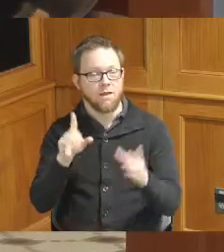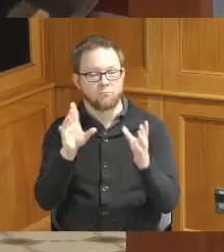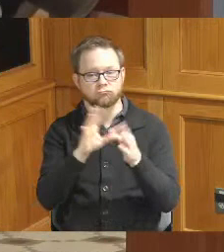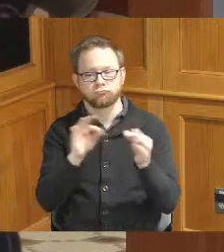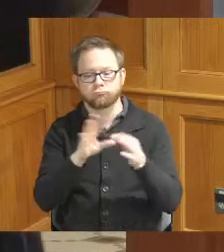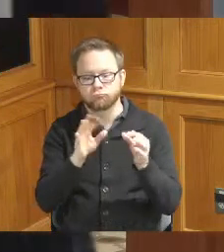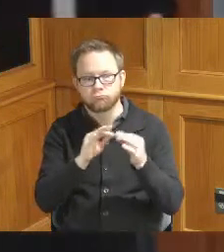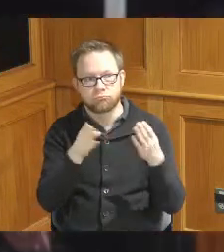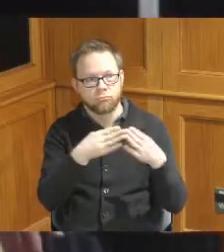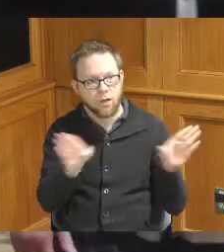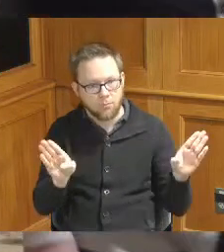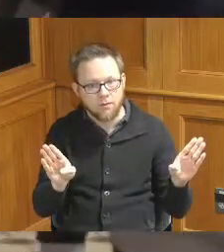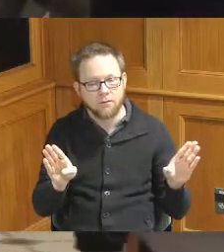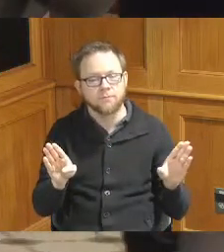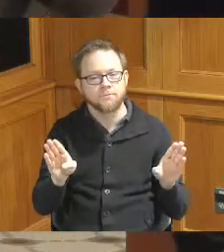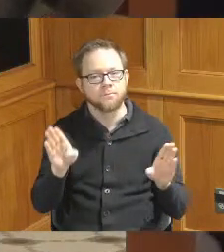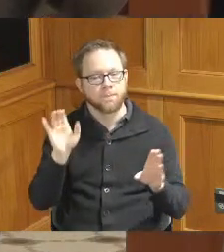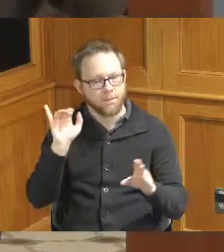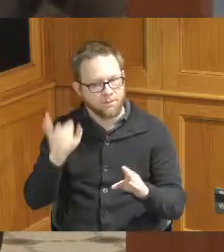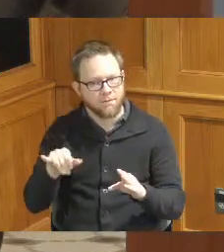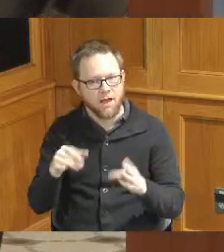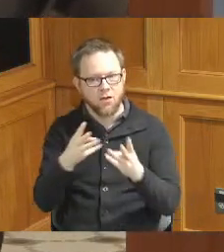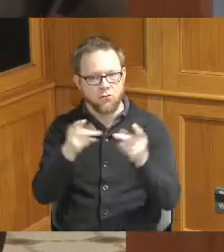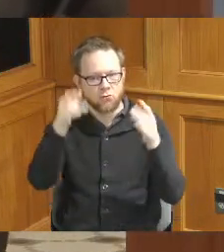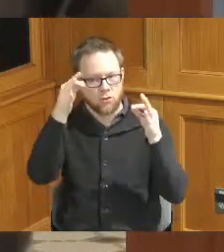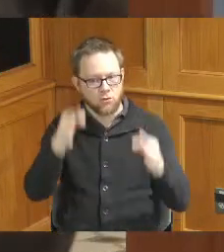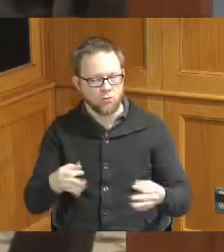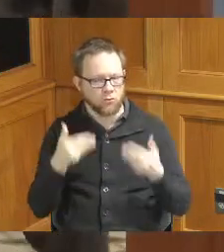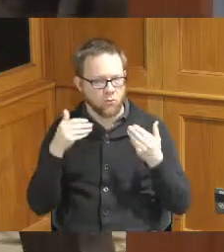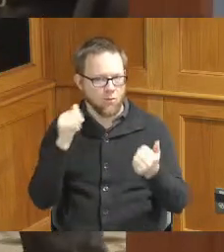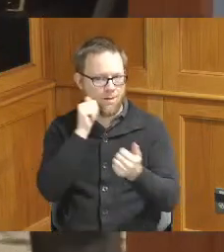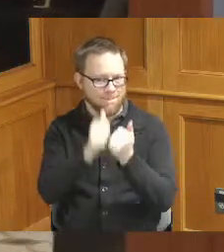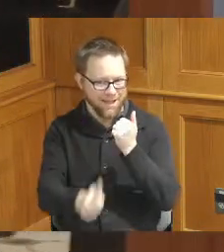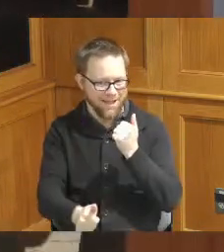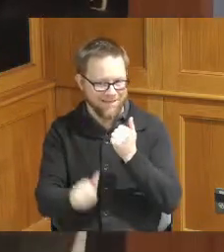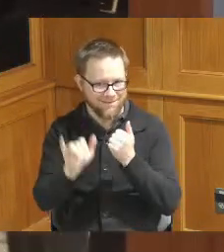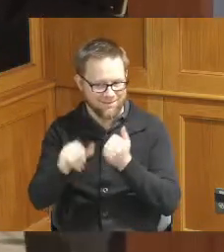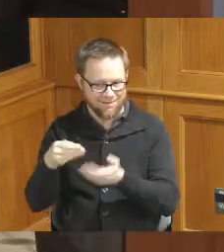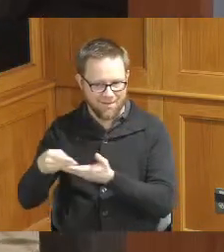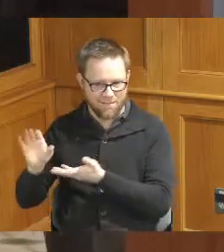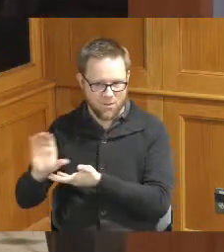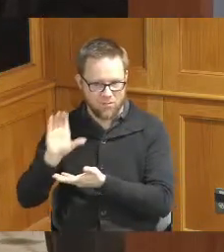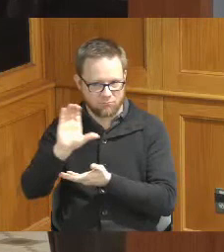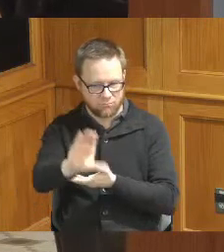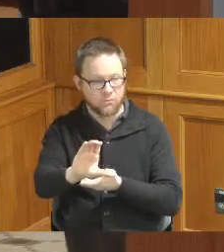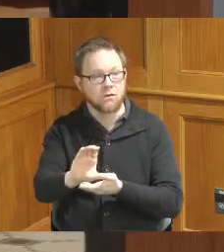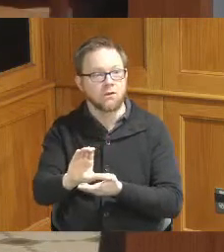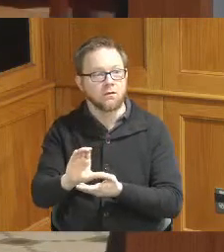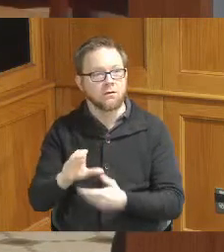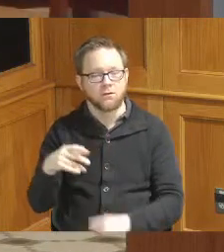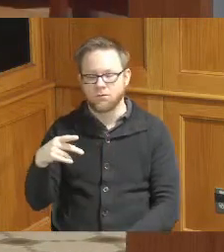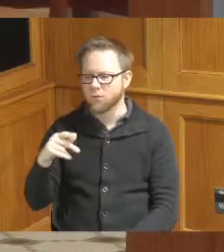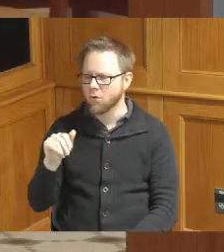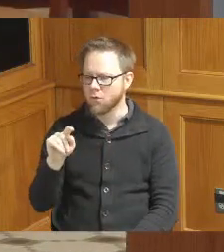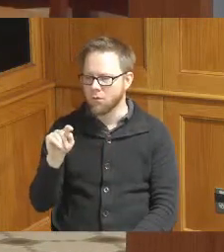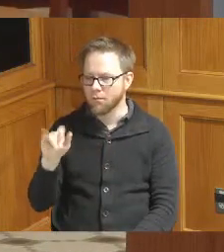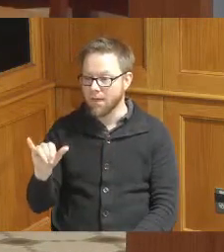for an actual resolution to pass the allocation plan okay so if we can Addie to come through on